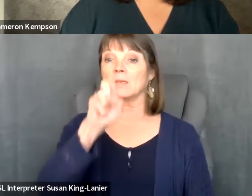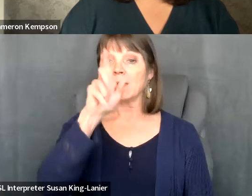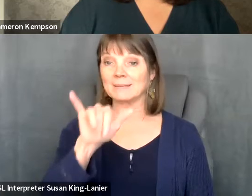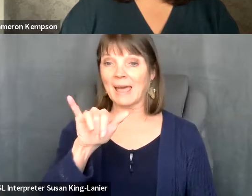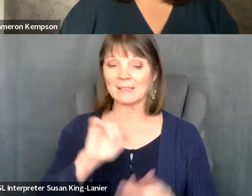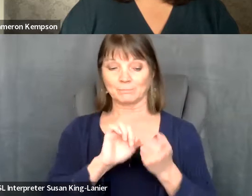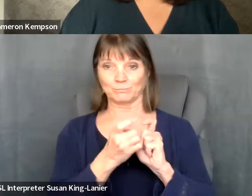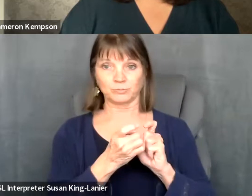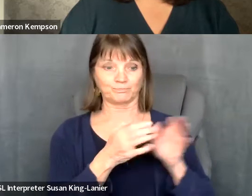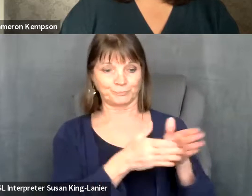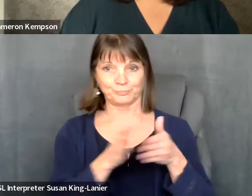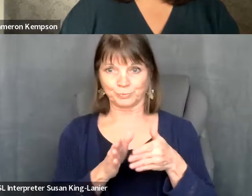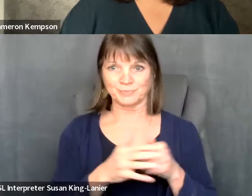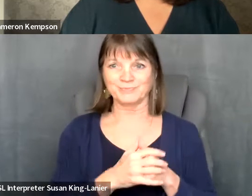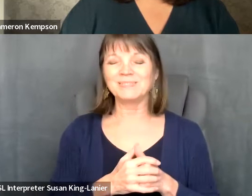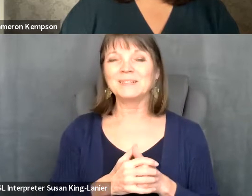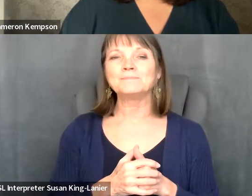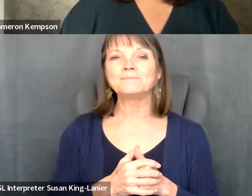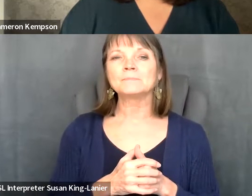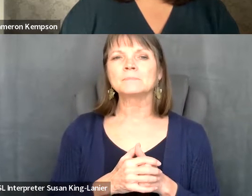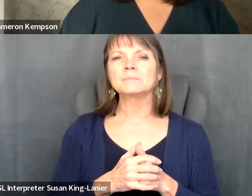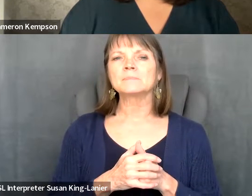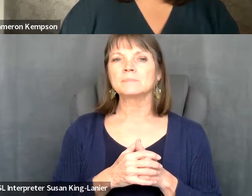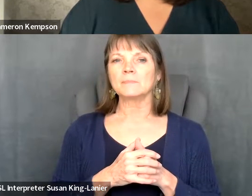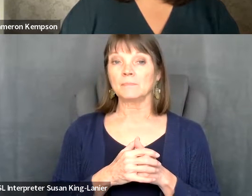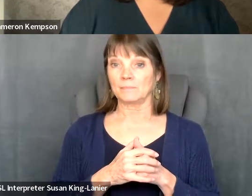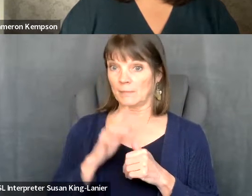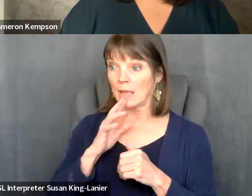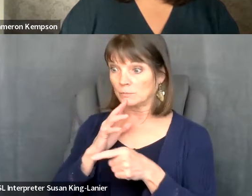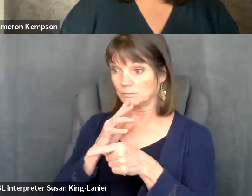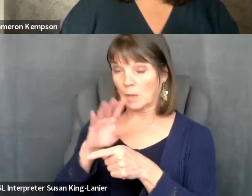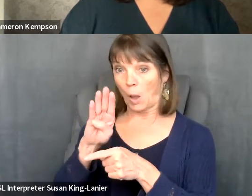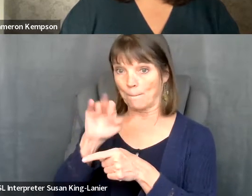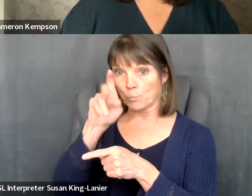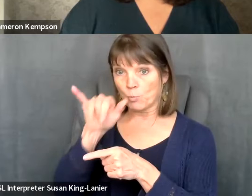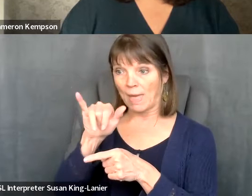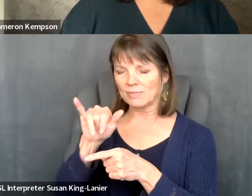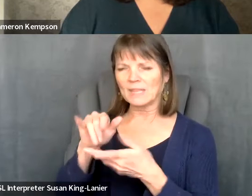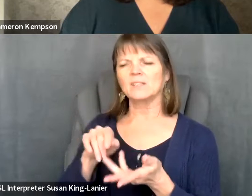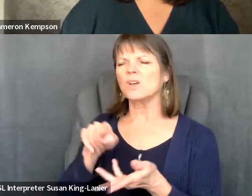Kelly Crosbie: Bye, Kelly Crosbie: so Kelly Crosbie: would you, and I'll start with you, Bradley. Kelly Crosbie: What do you wish you knew